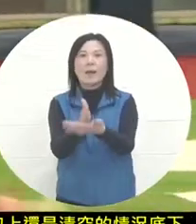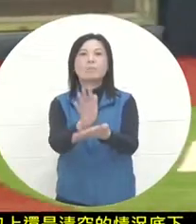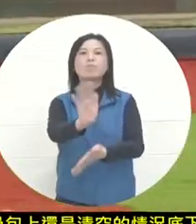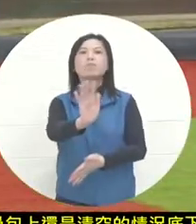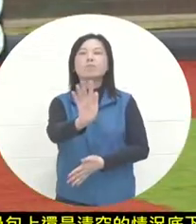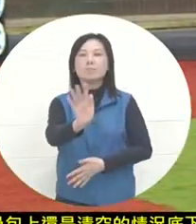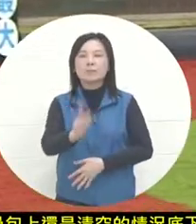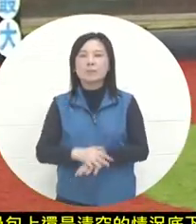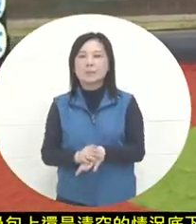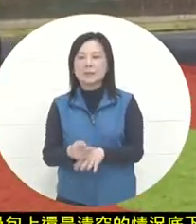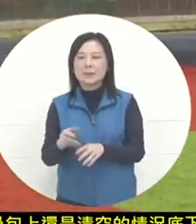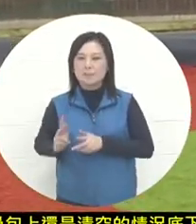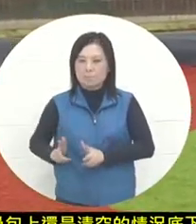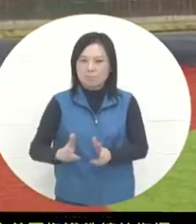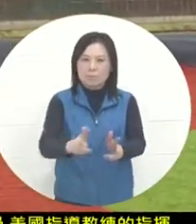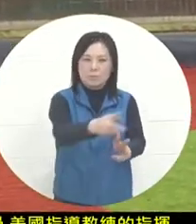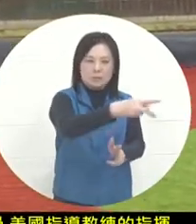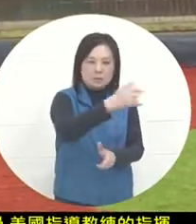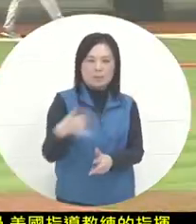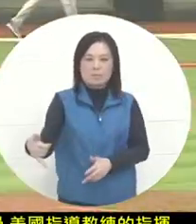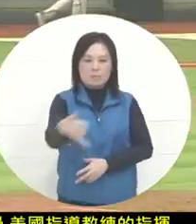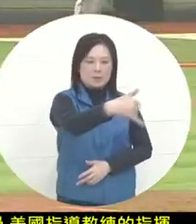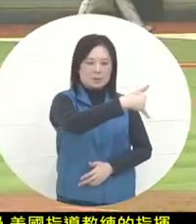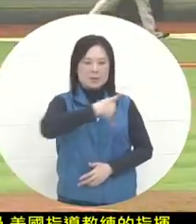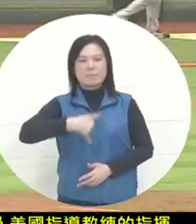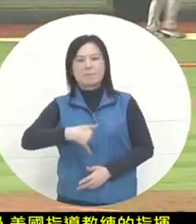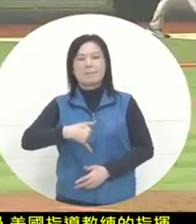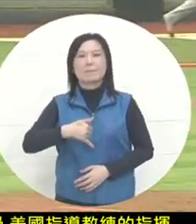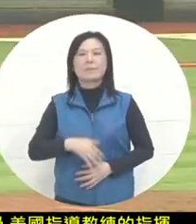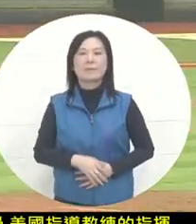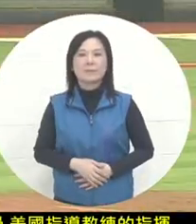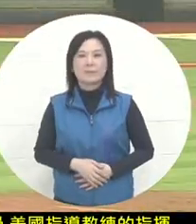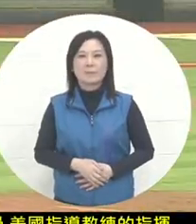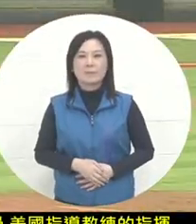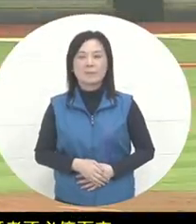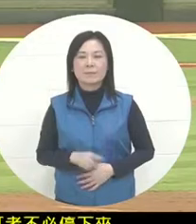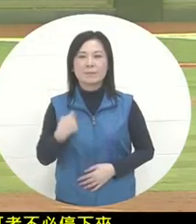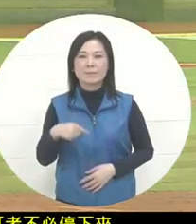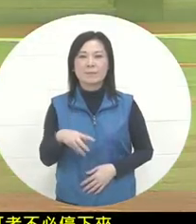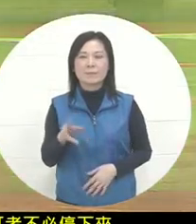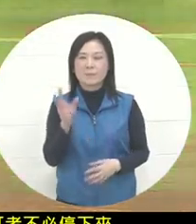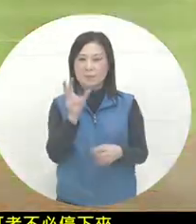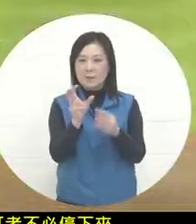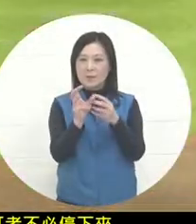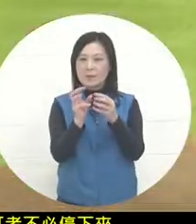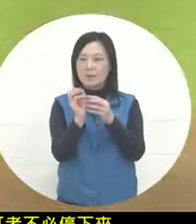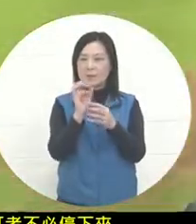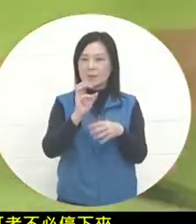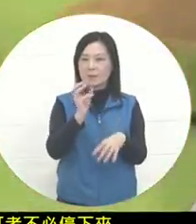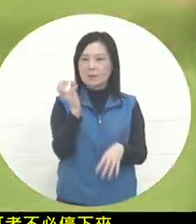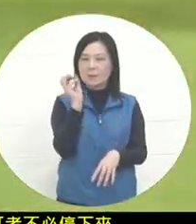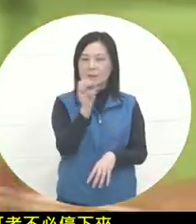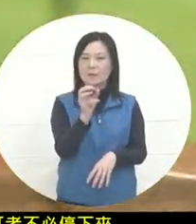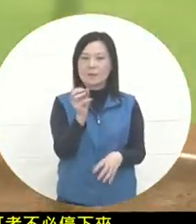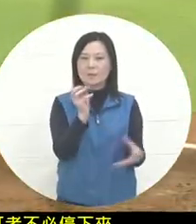make a push directly to home plate. The ball that was passed back was found relatively well in terms of time, but